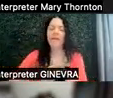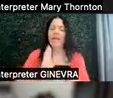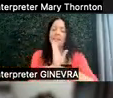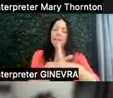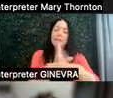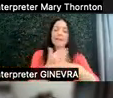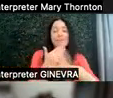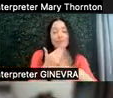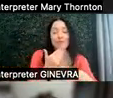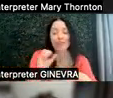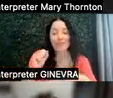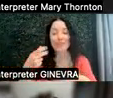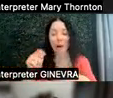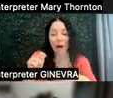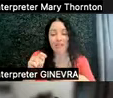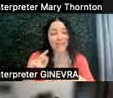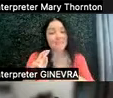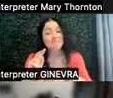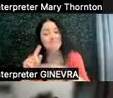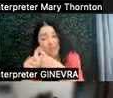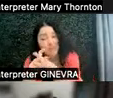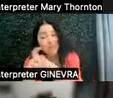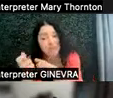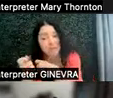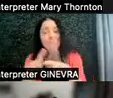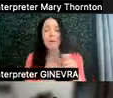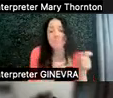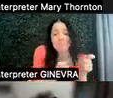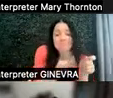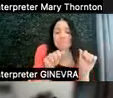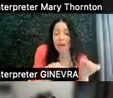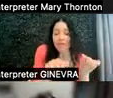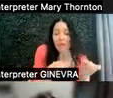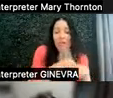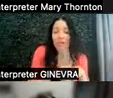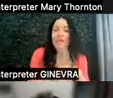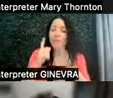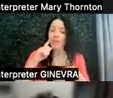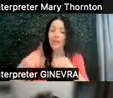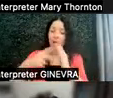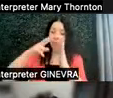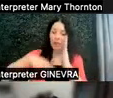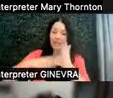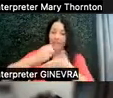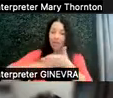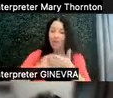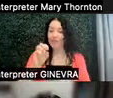where it's difficult but manageable. So if we think about something like reading the syllabus.